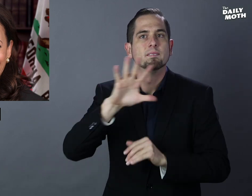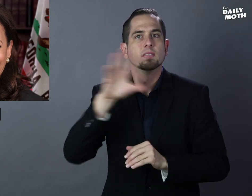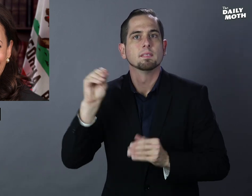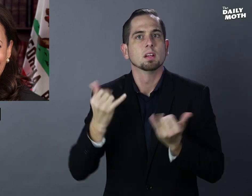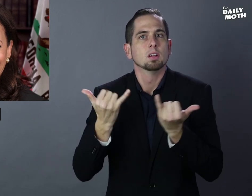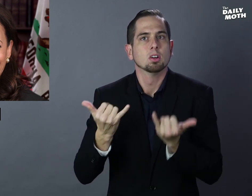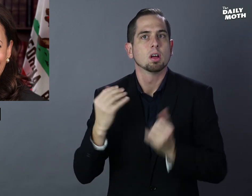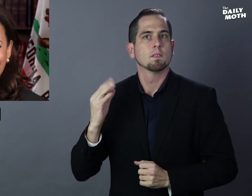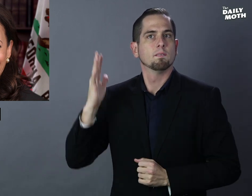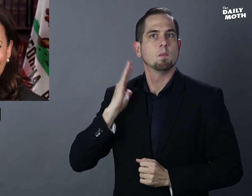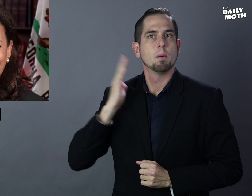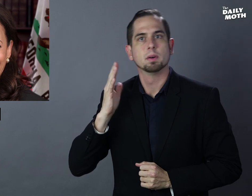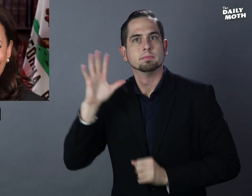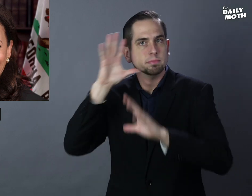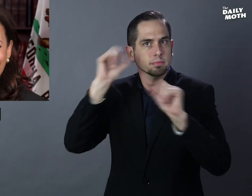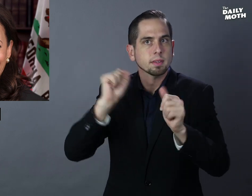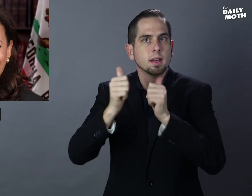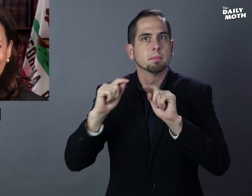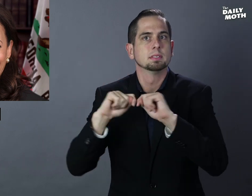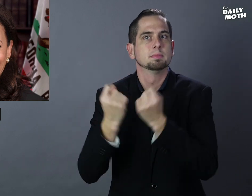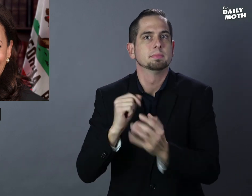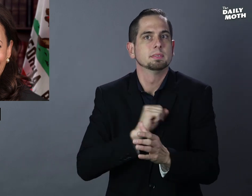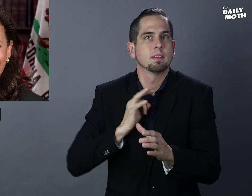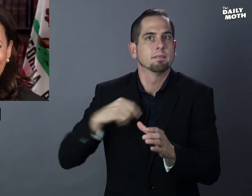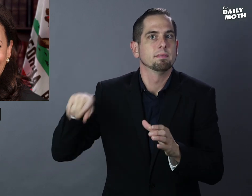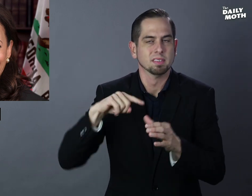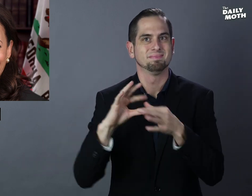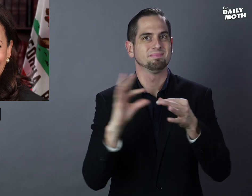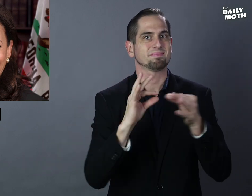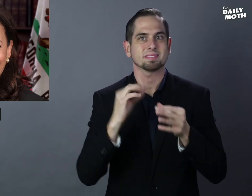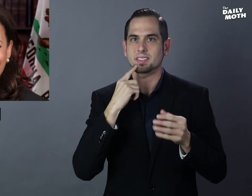50 current and former campaign staffers described